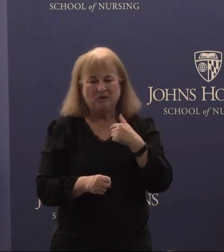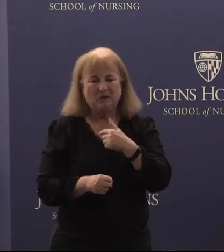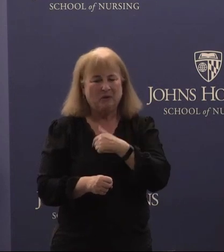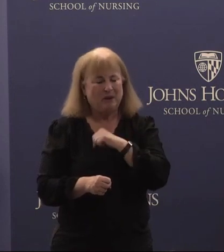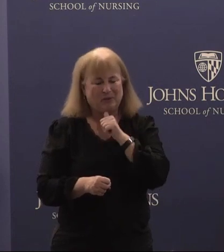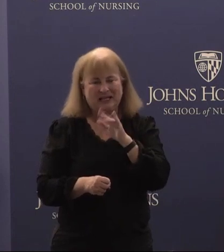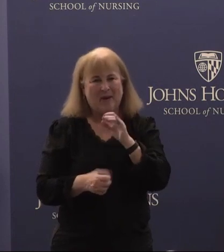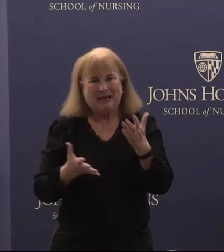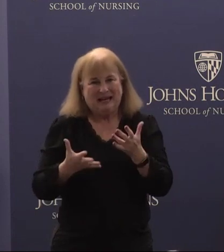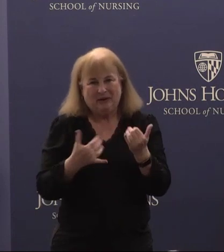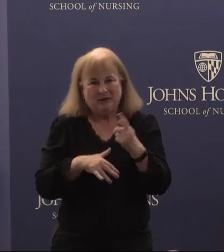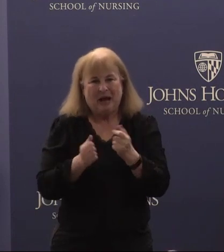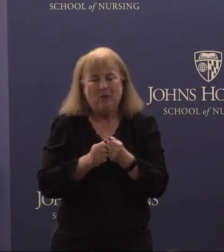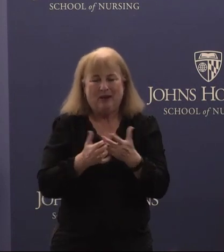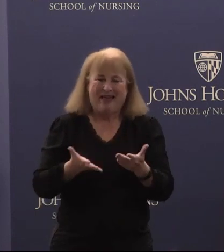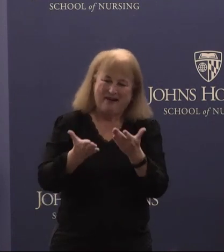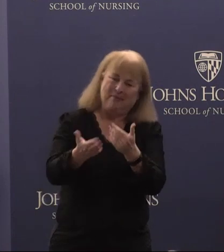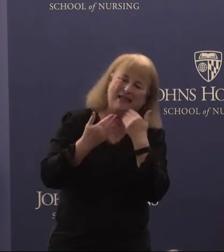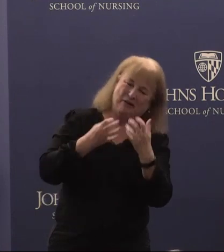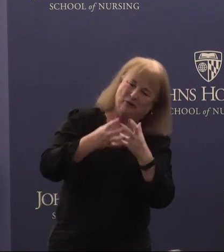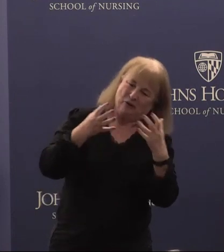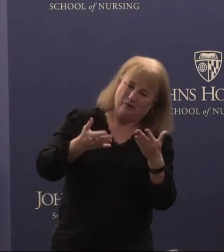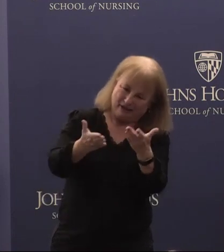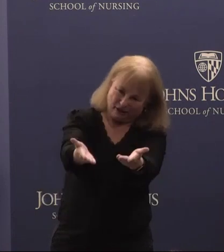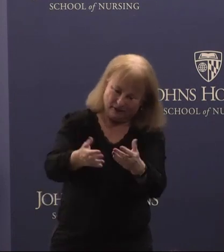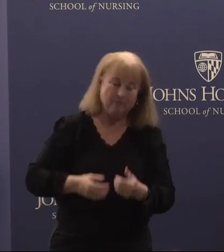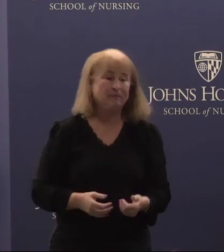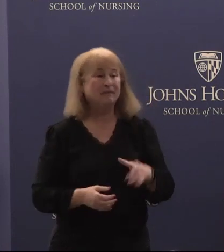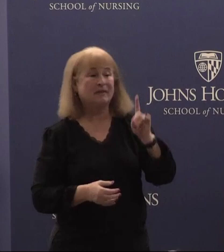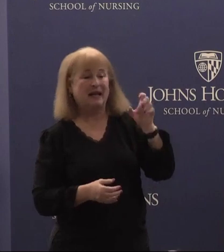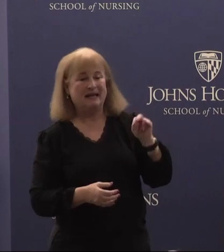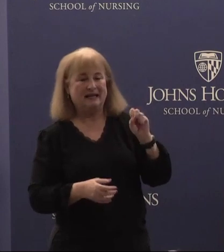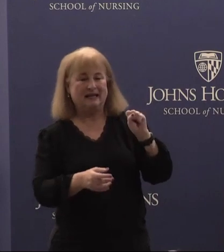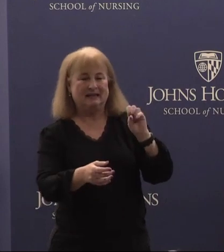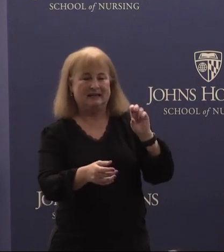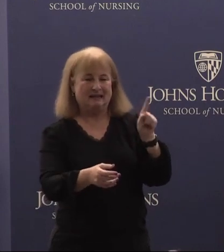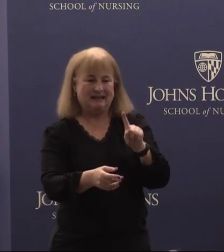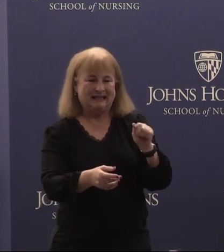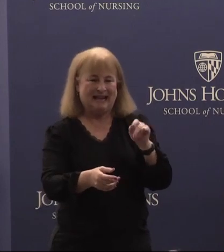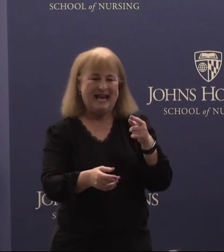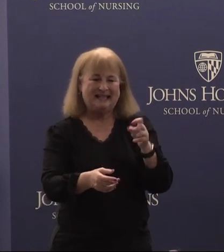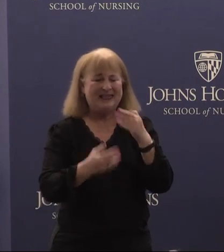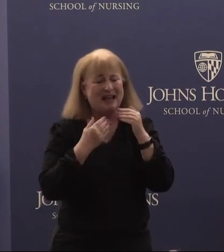the center without him so thank you so much. And Dean Szanton thank you for your tireless